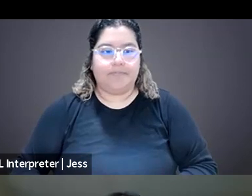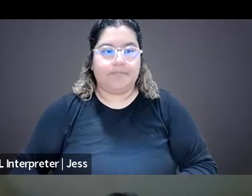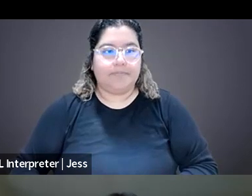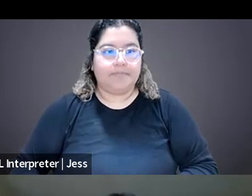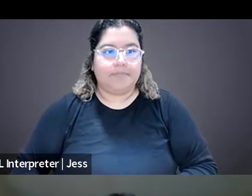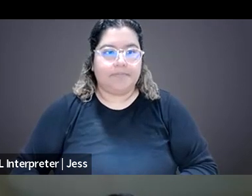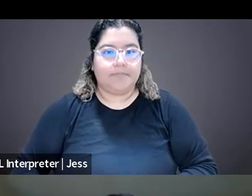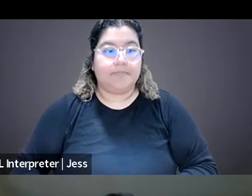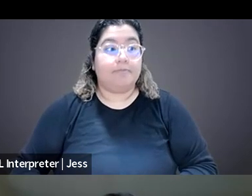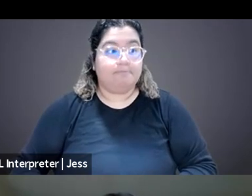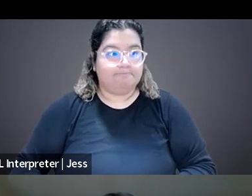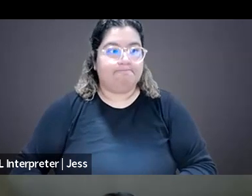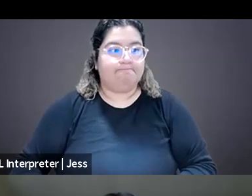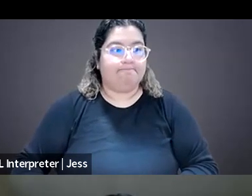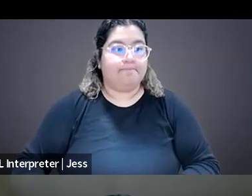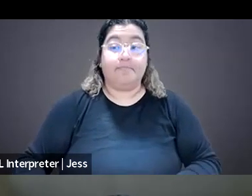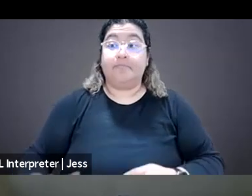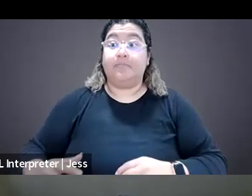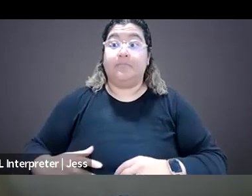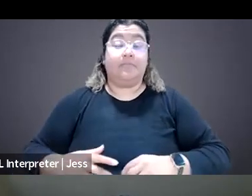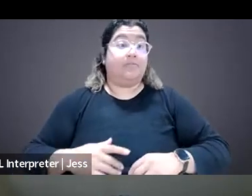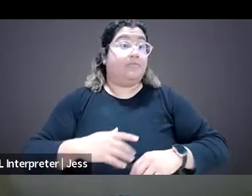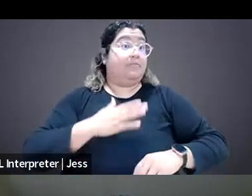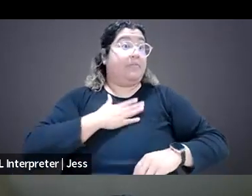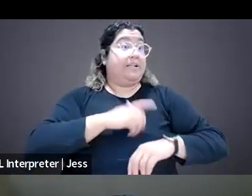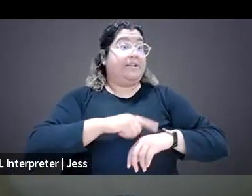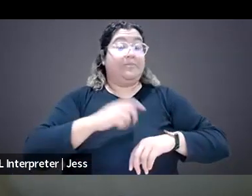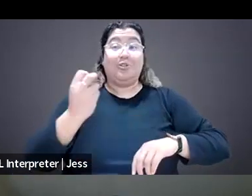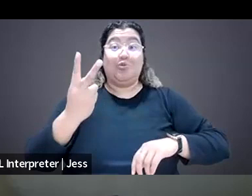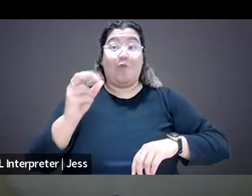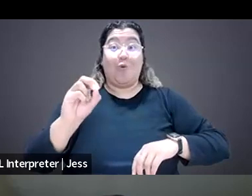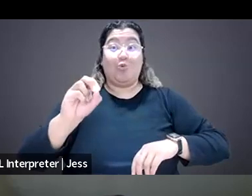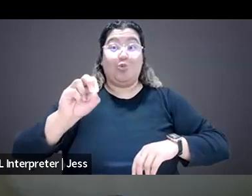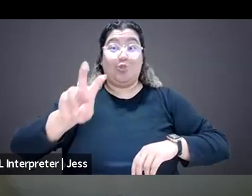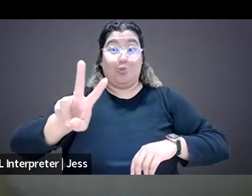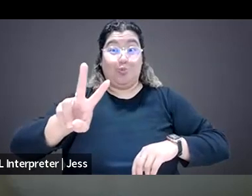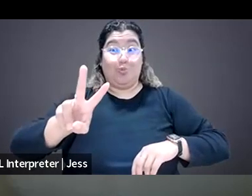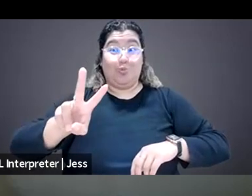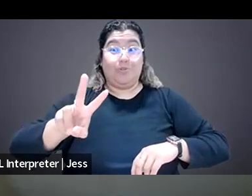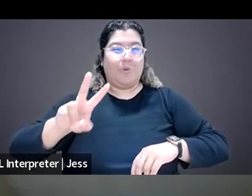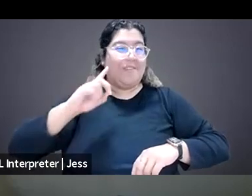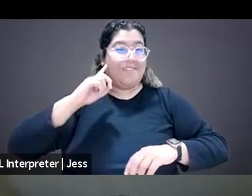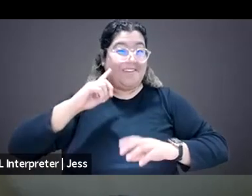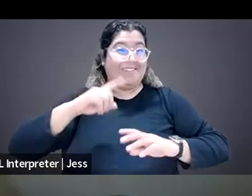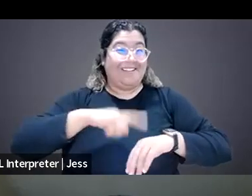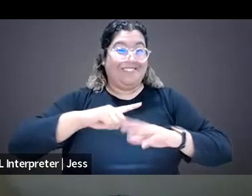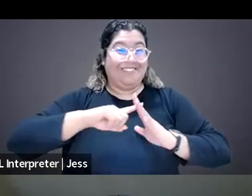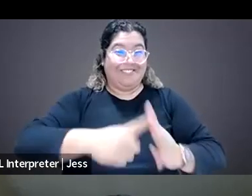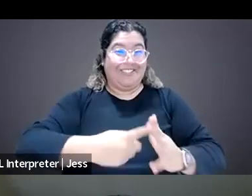Awesome, well, by my clock, it is 12:02, which means I think it is start time. So again, this is Kendra Albert,